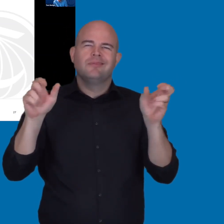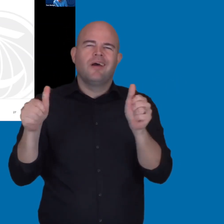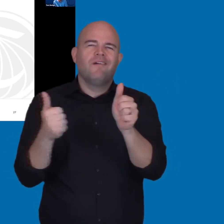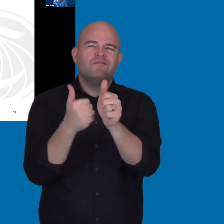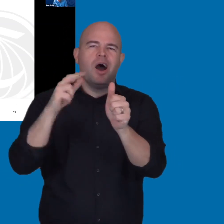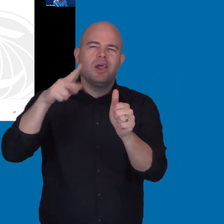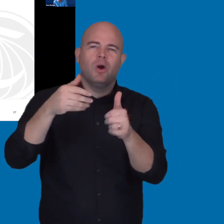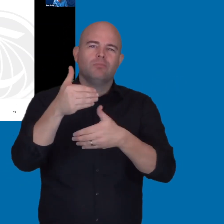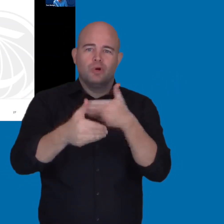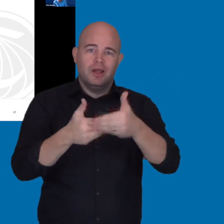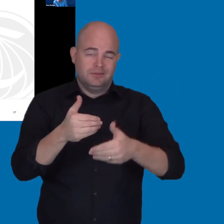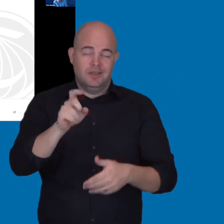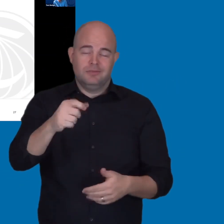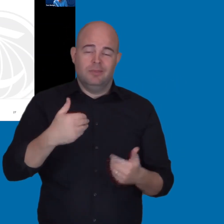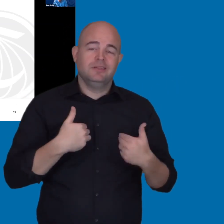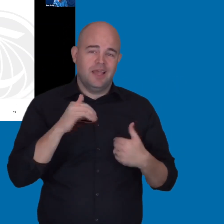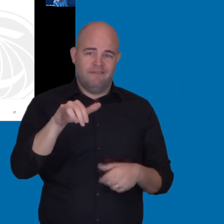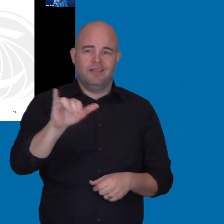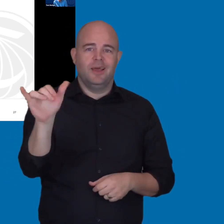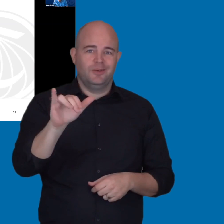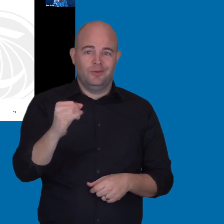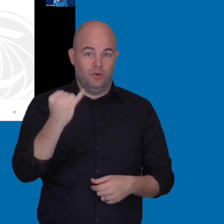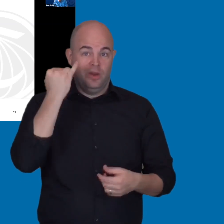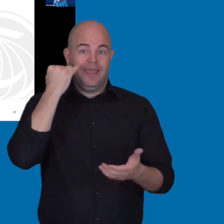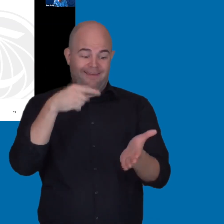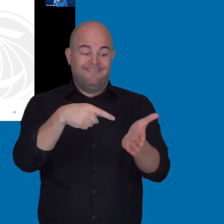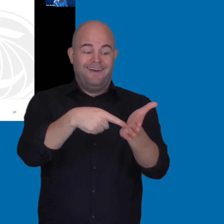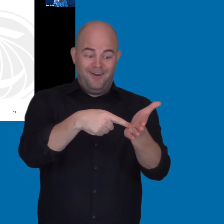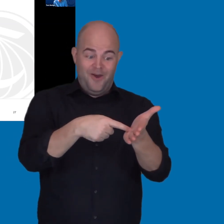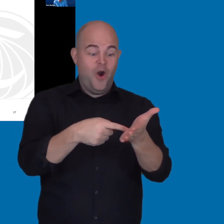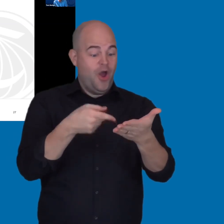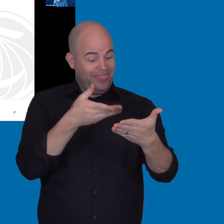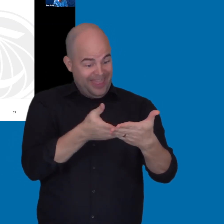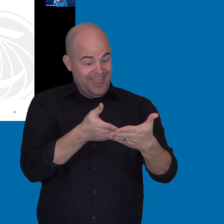Then it kind of becomes a little bit meaningless. So, you need to have a follow up process as well.